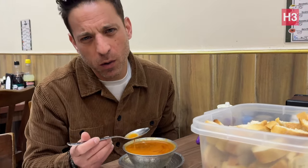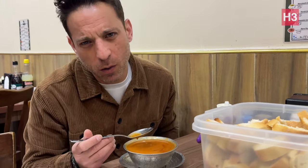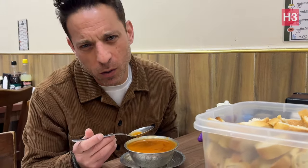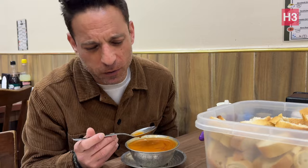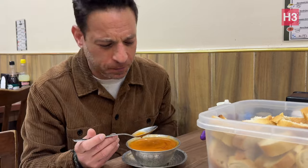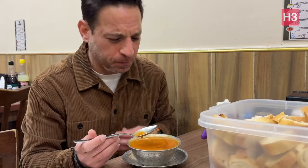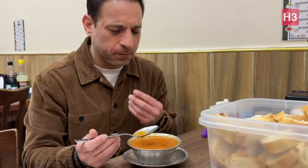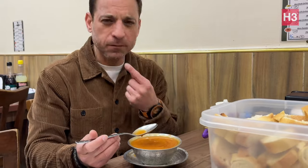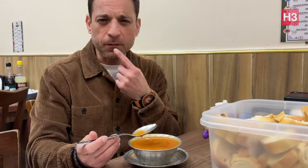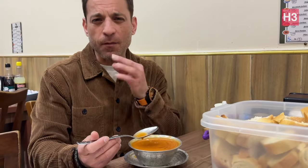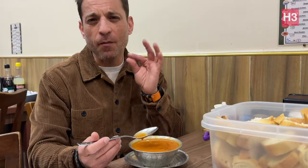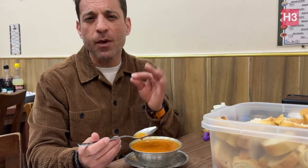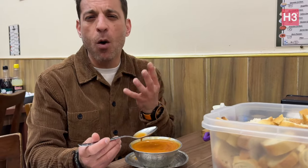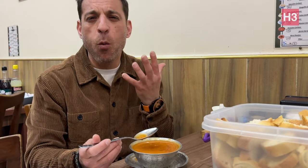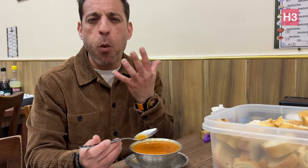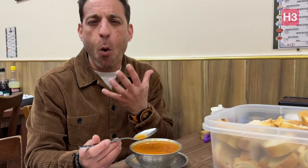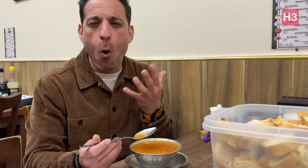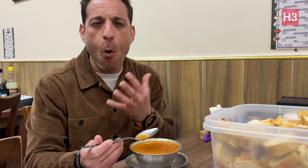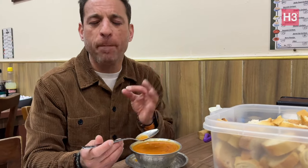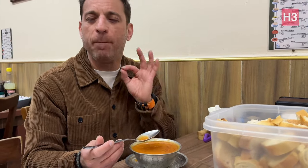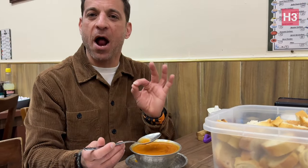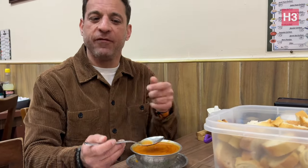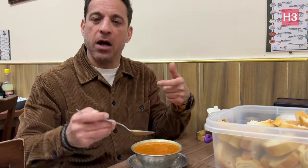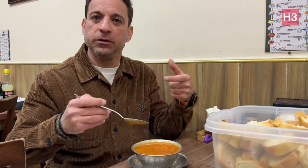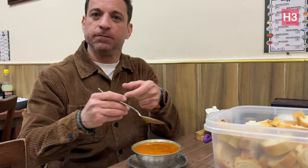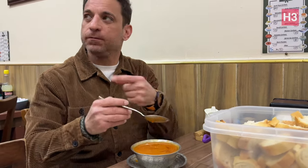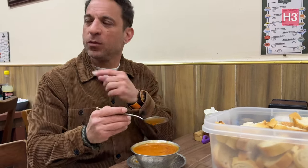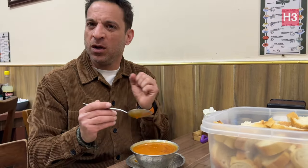Ooh, it's very warm.